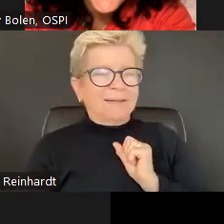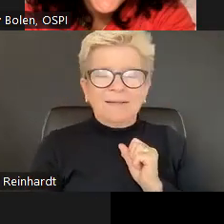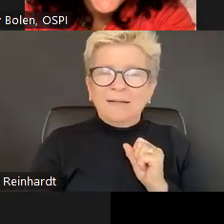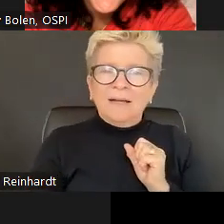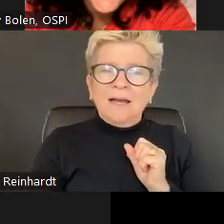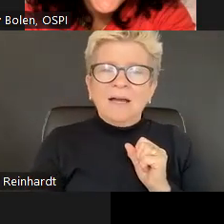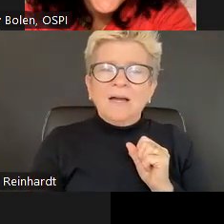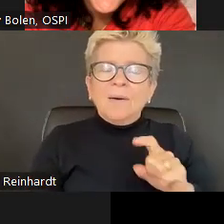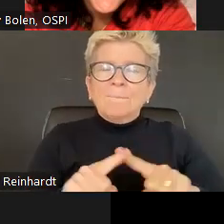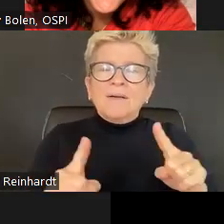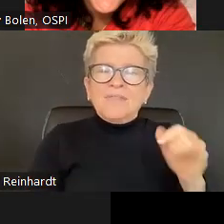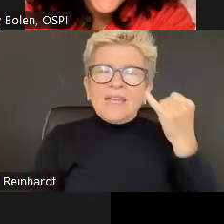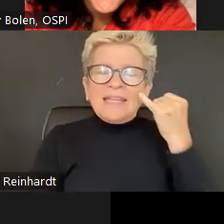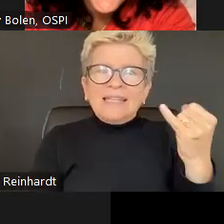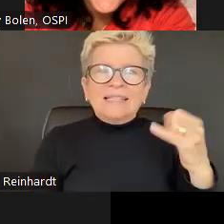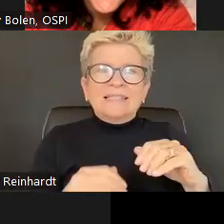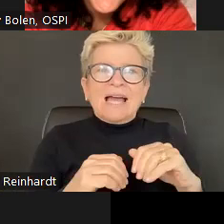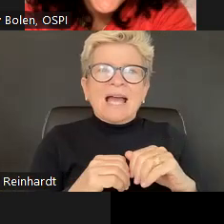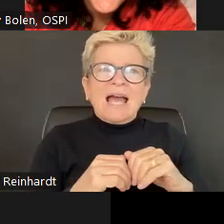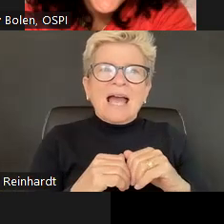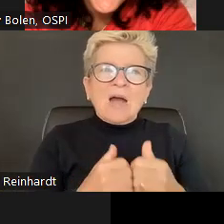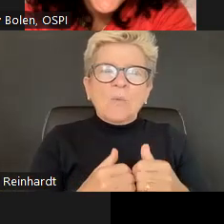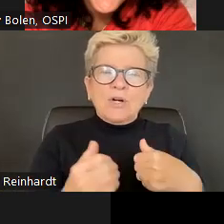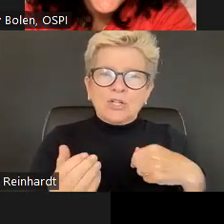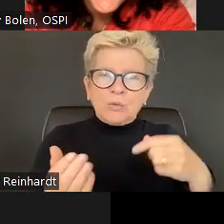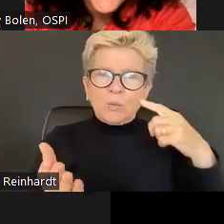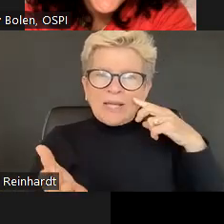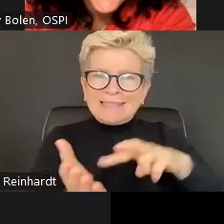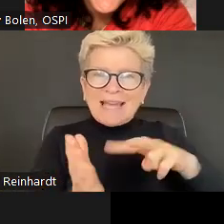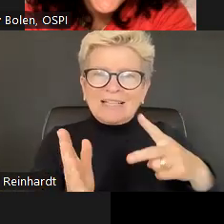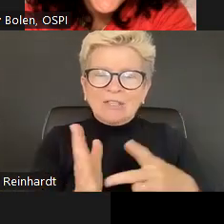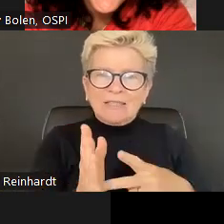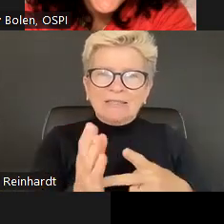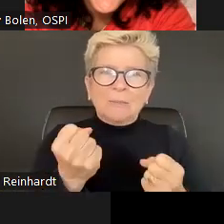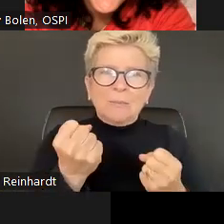Oh, I have time. Thanks, Jocelyn. All of these practices in here are, focused, and you look at them are things like, Oh, I do this in my classroom or yeah, I see this.